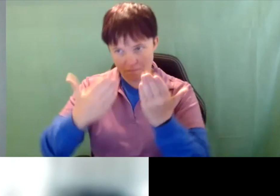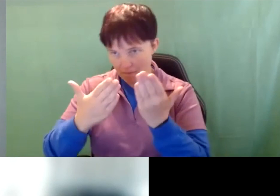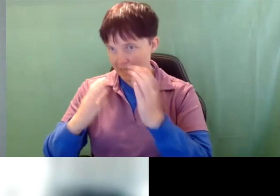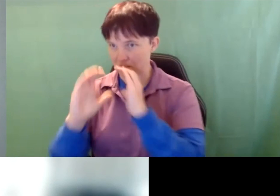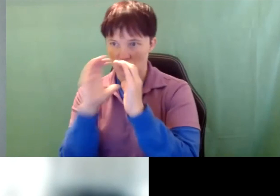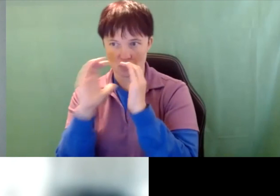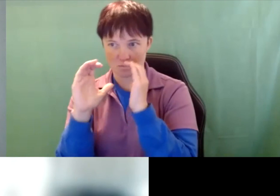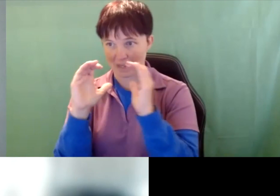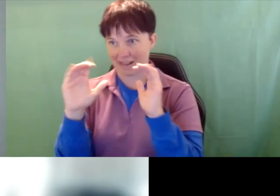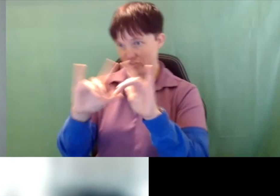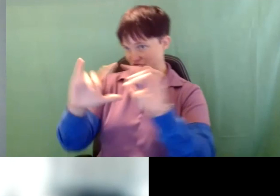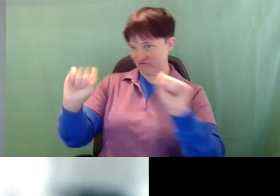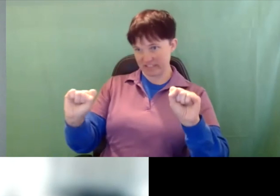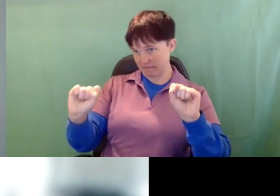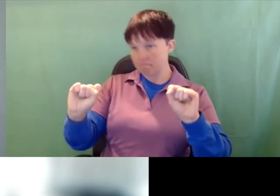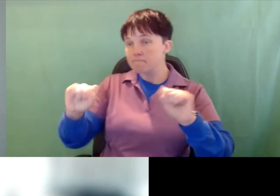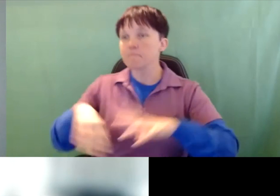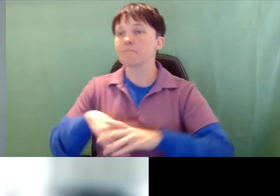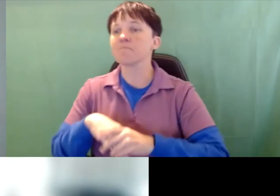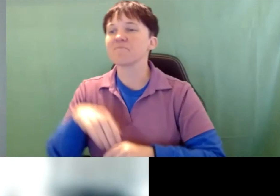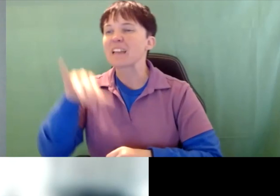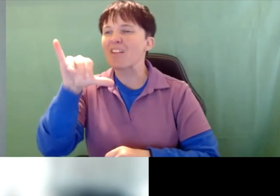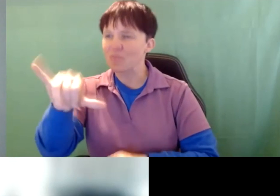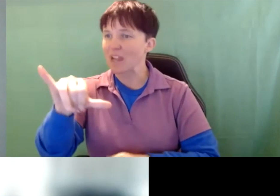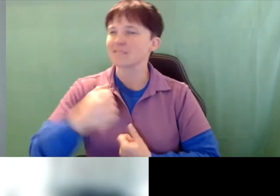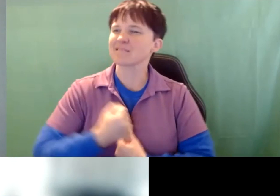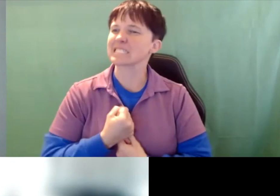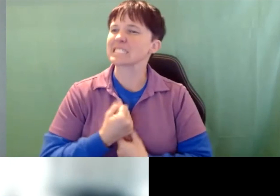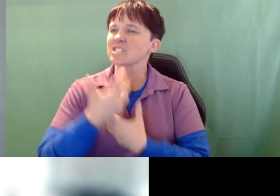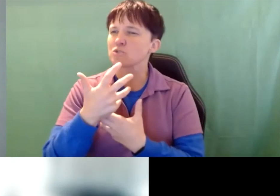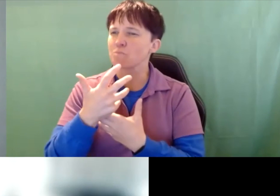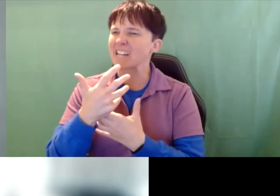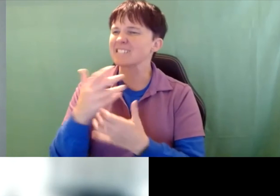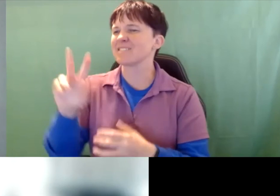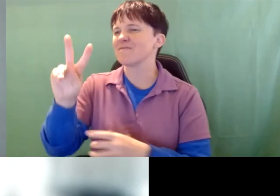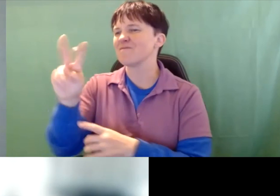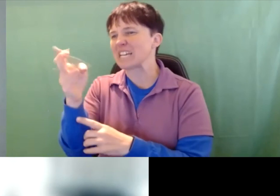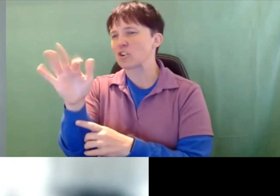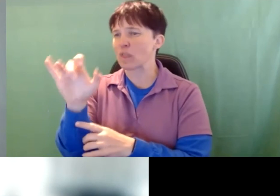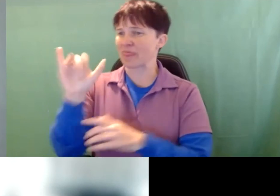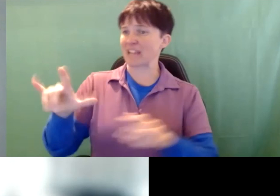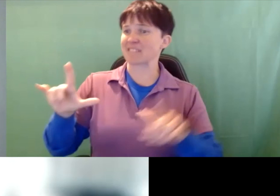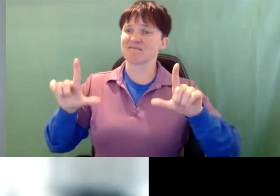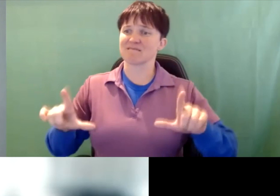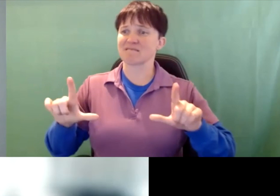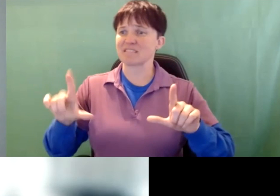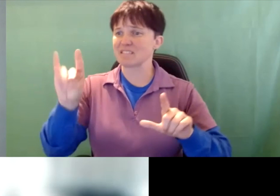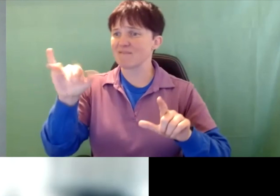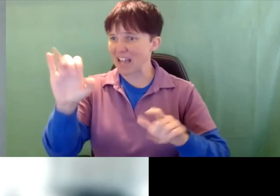It is an expressive vehicle it's a device that helps with the student being able to